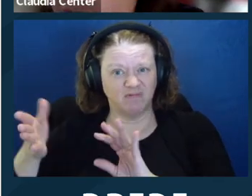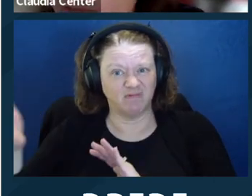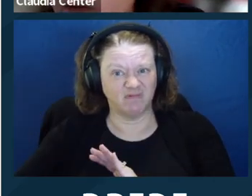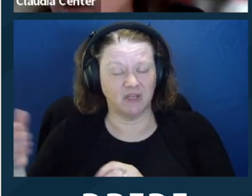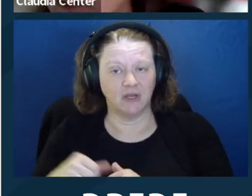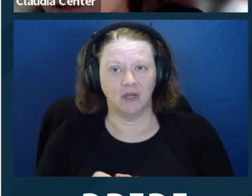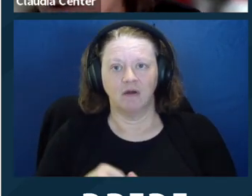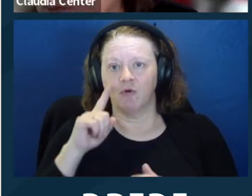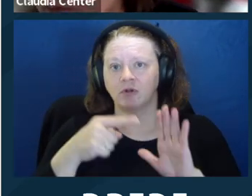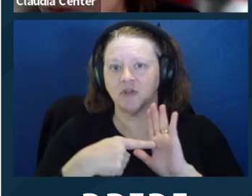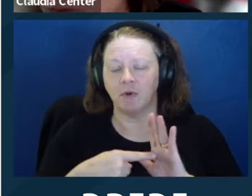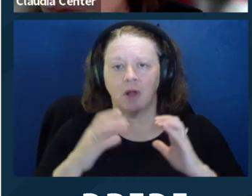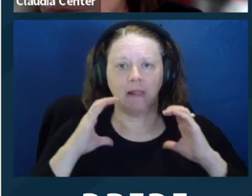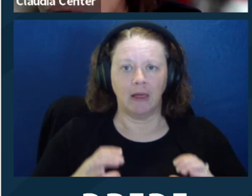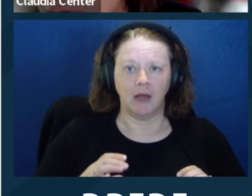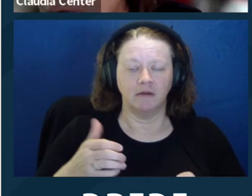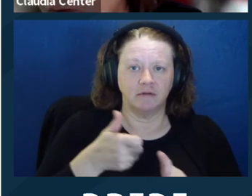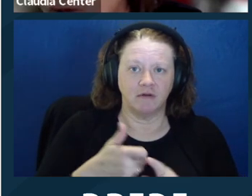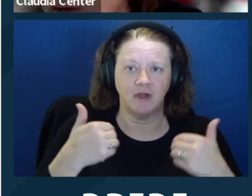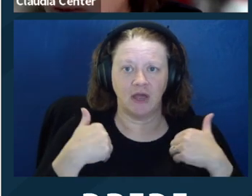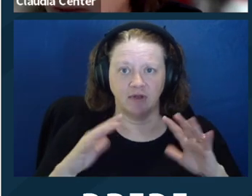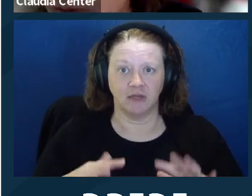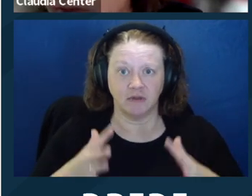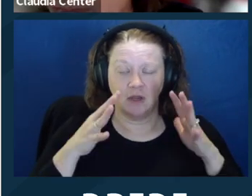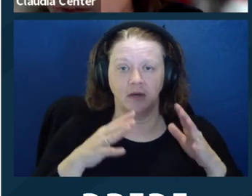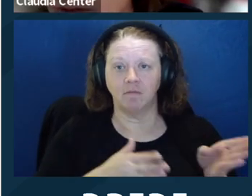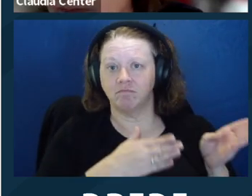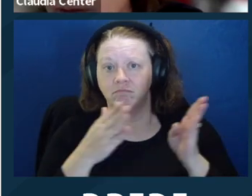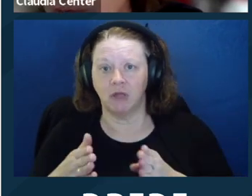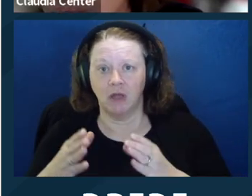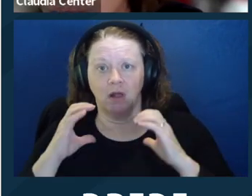anxious, a client who is nervous or fearful, and a client who's being affected by their